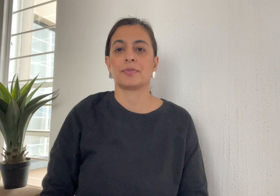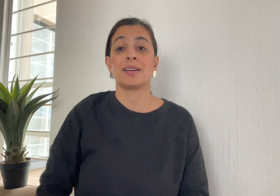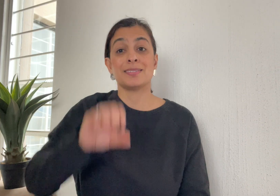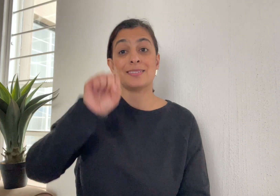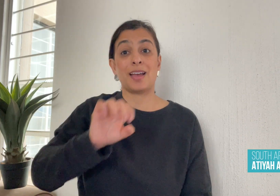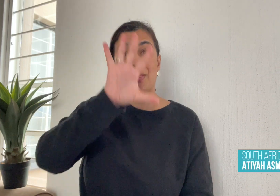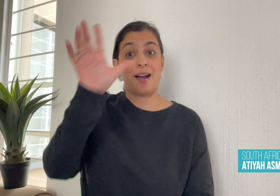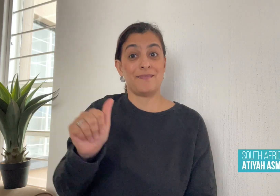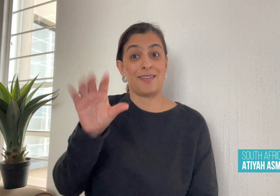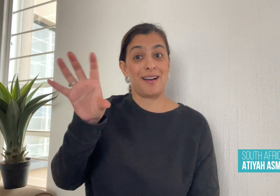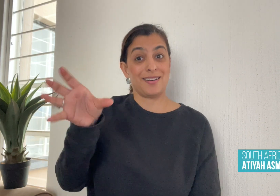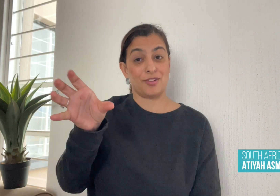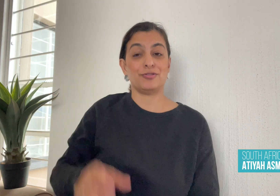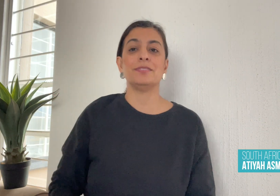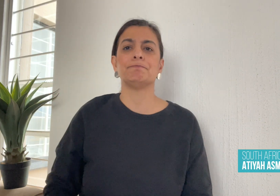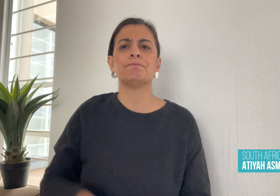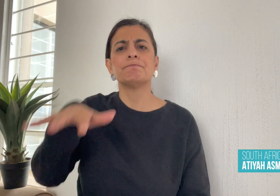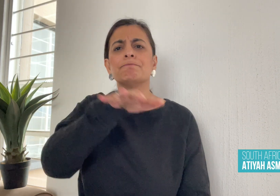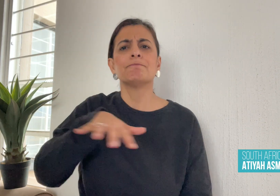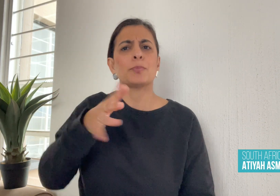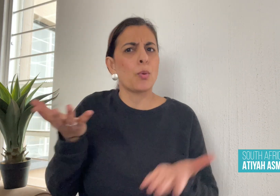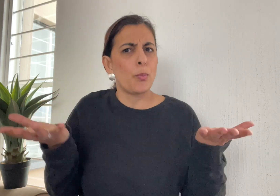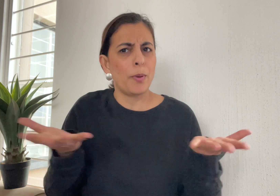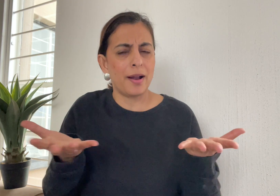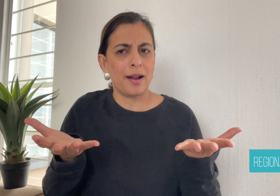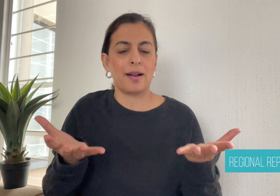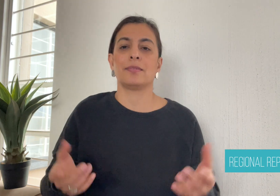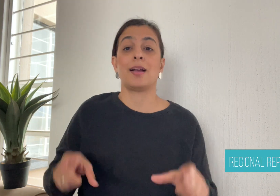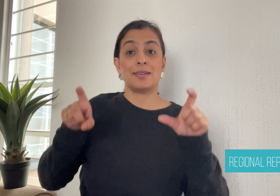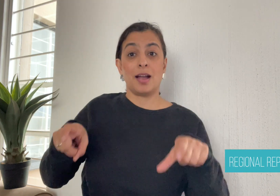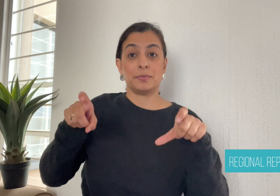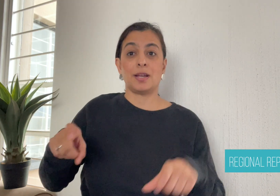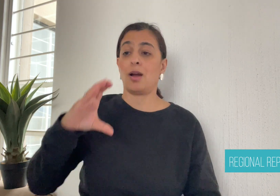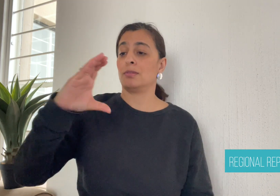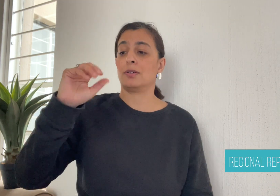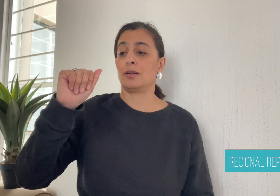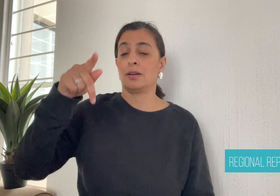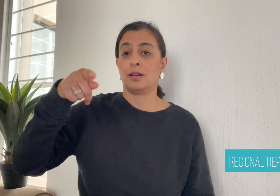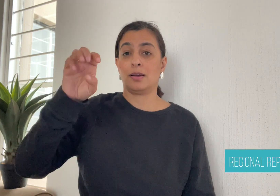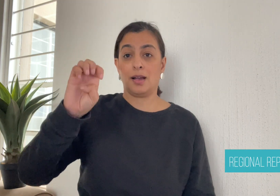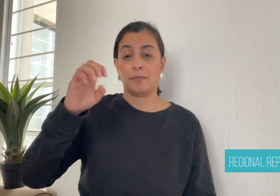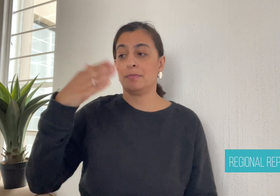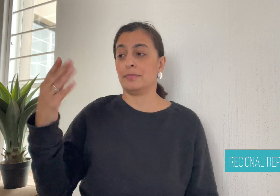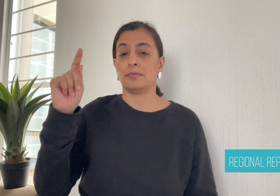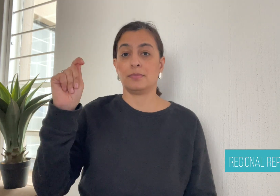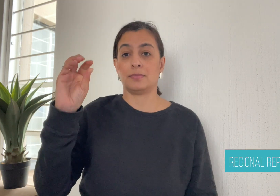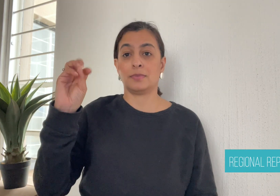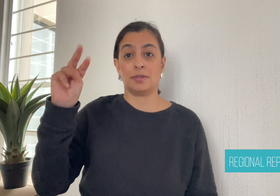In Cape Town, South Africa, a Deaf person named Braam Jordan,